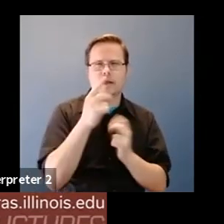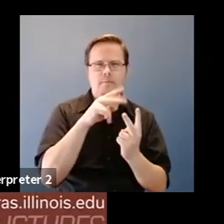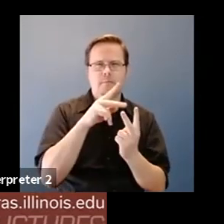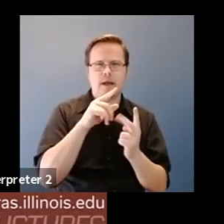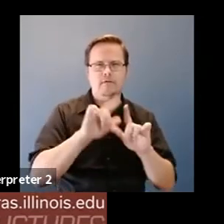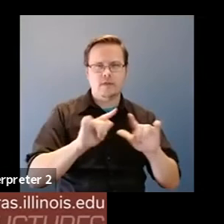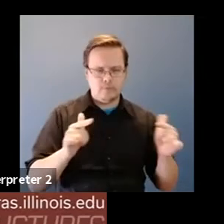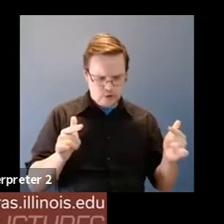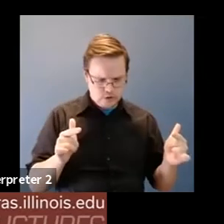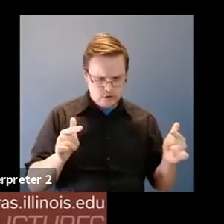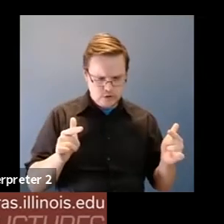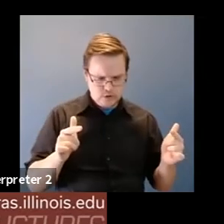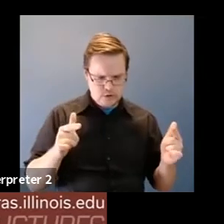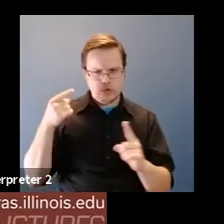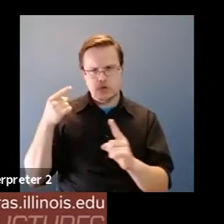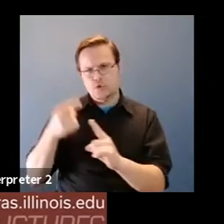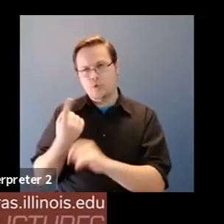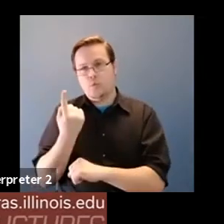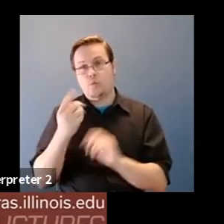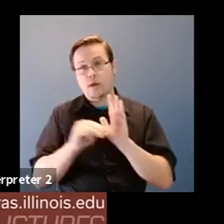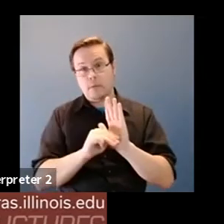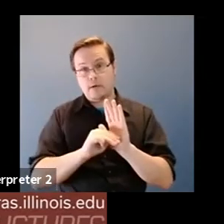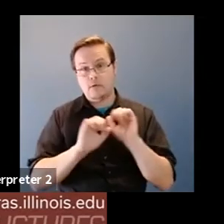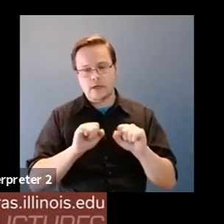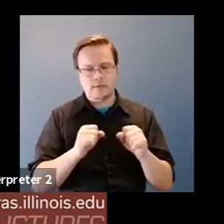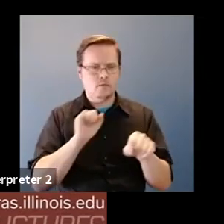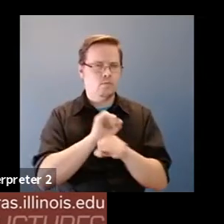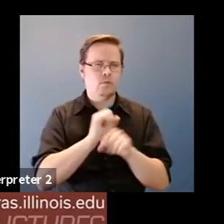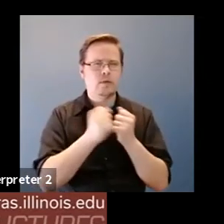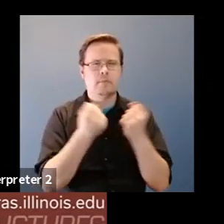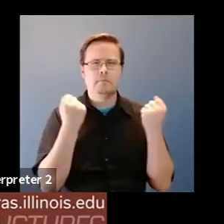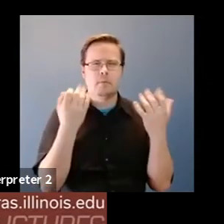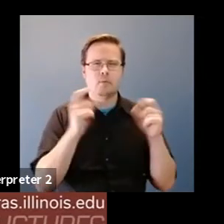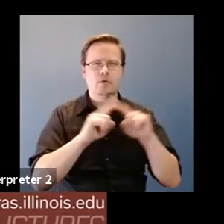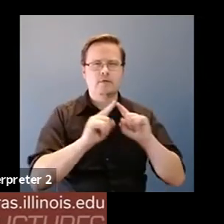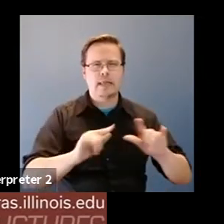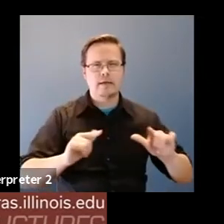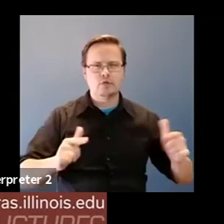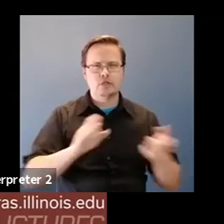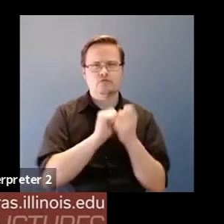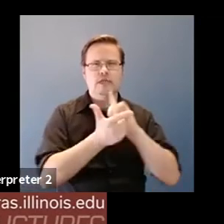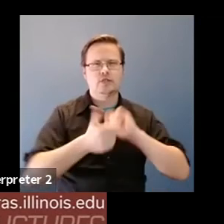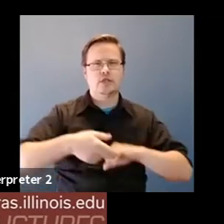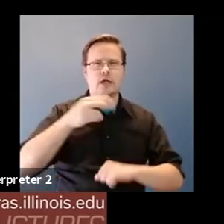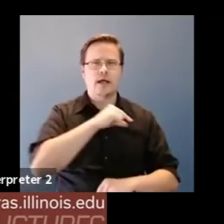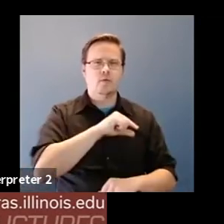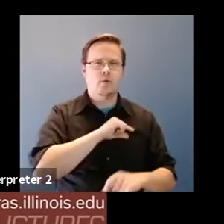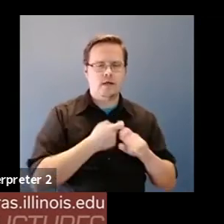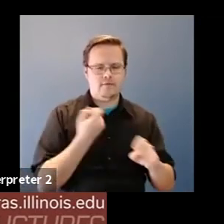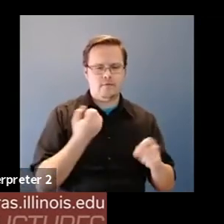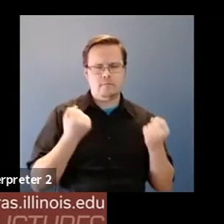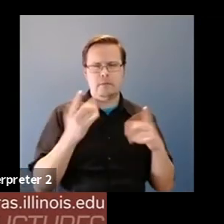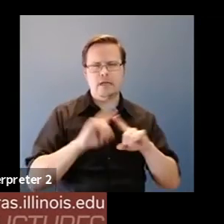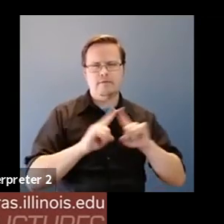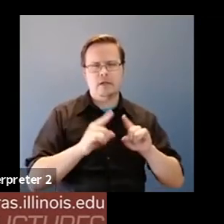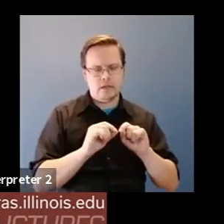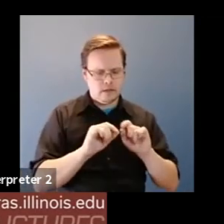Fernanda Viegas: To a single model that could deal with multiple languages translating high quality wise from multiple languages into multiple languages.